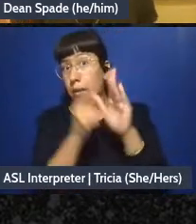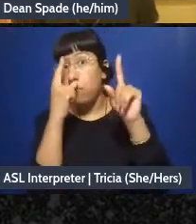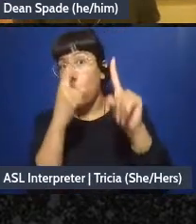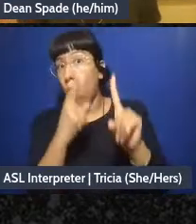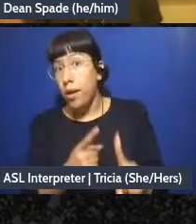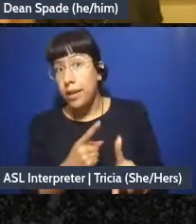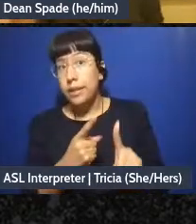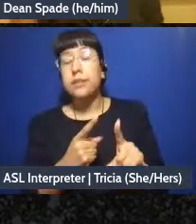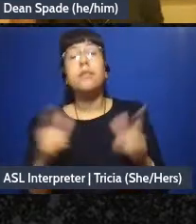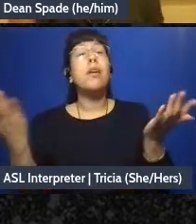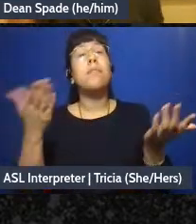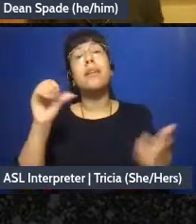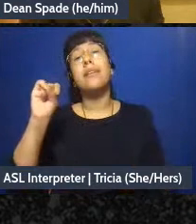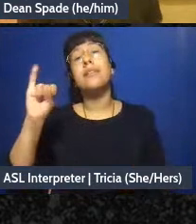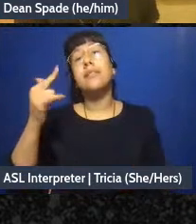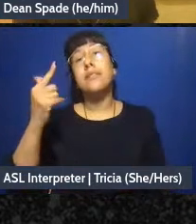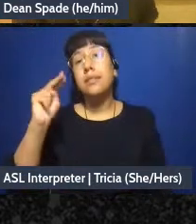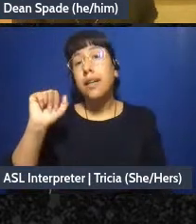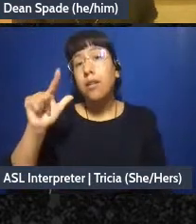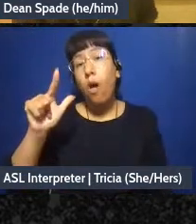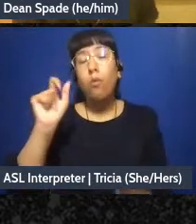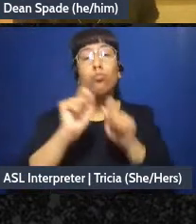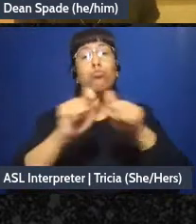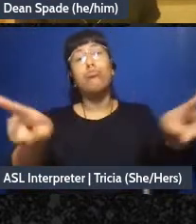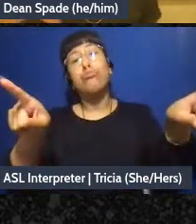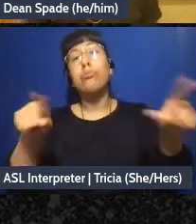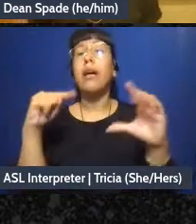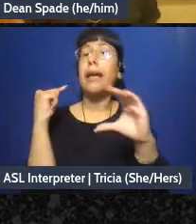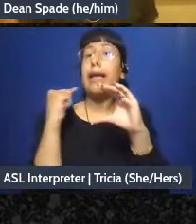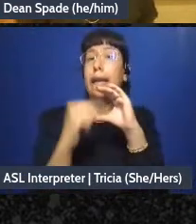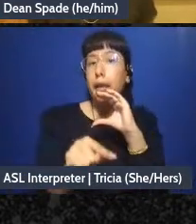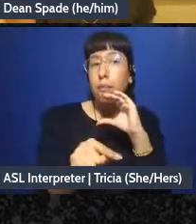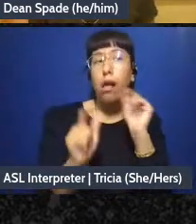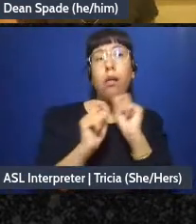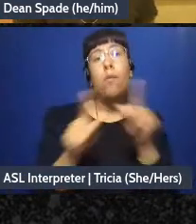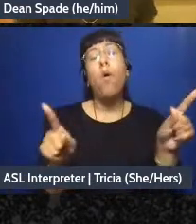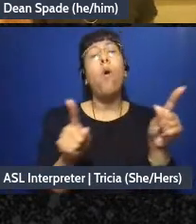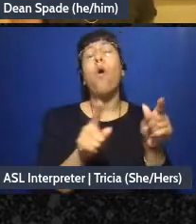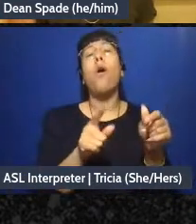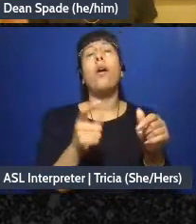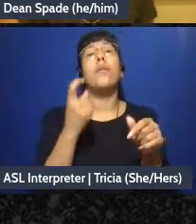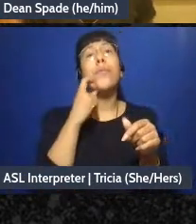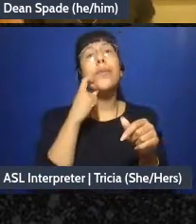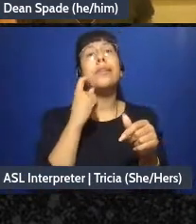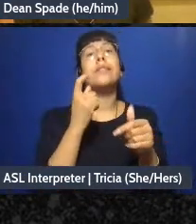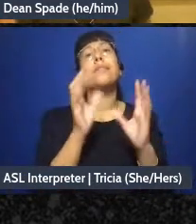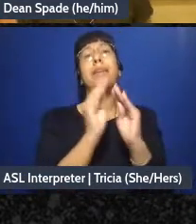thread or email at the end of the last meeting being like “hey what are we what do we make sure